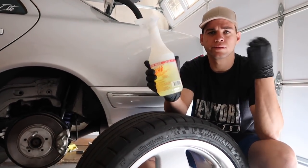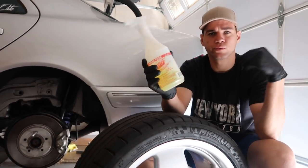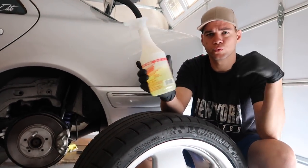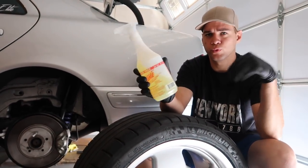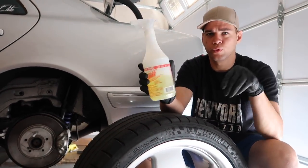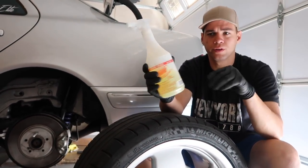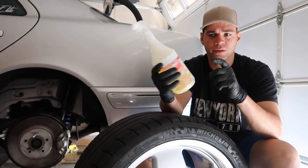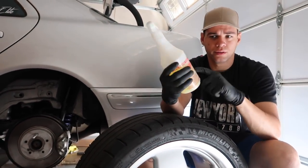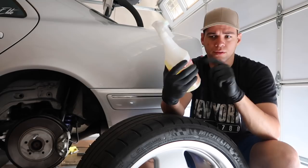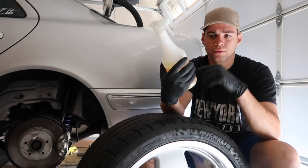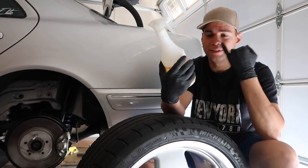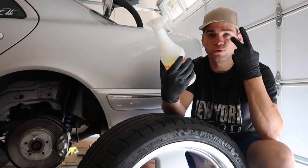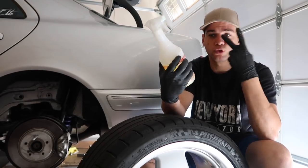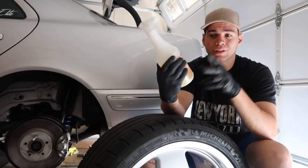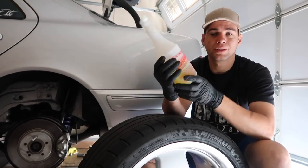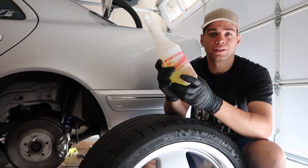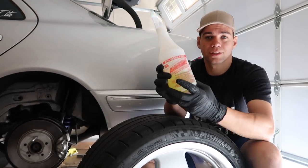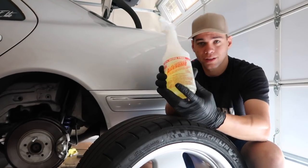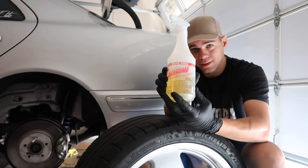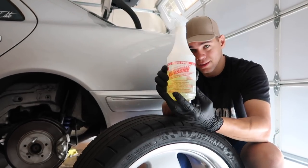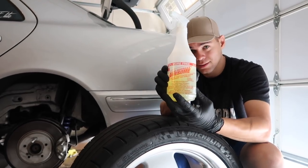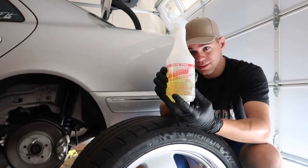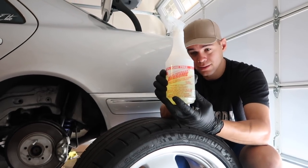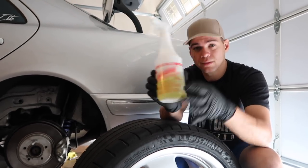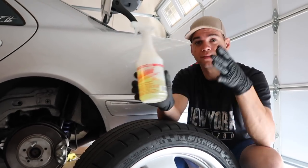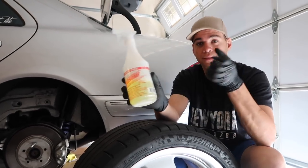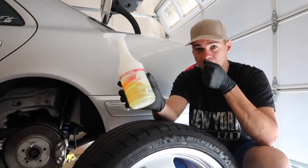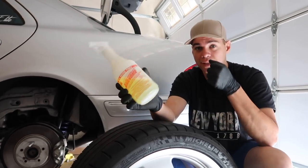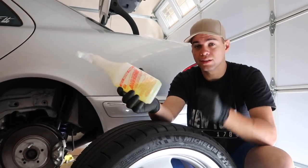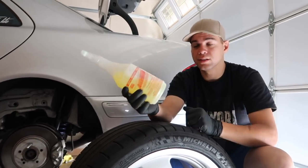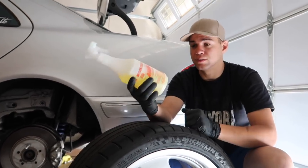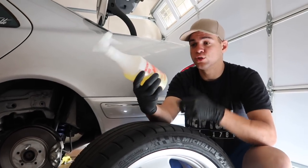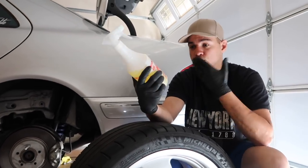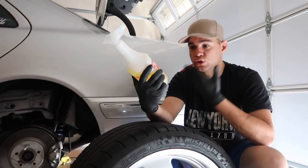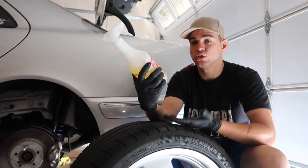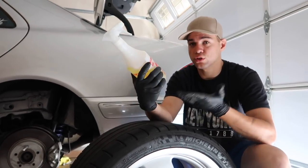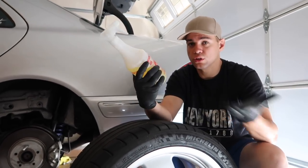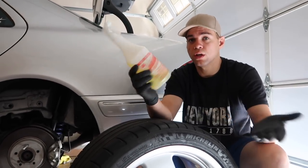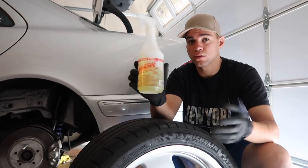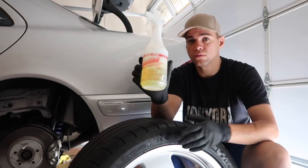R: you can get it at any store, if you see it, buy it It's good stuff!